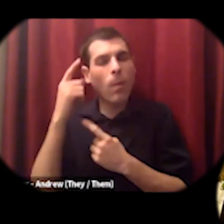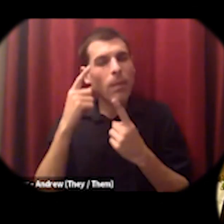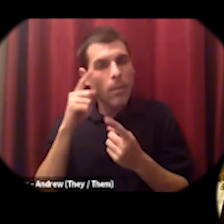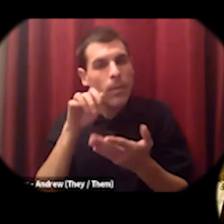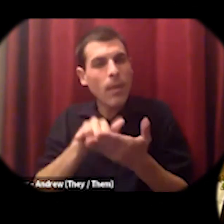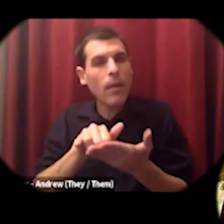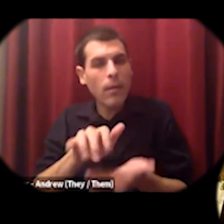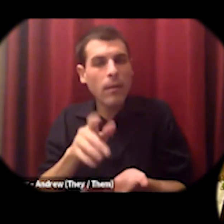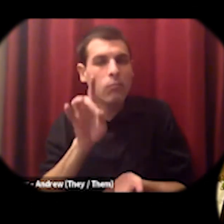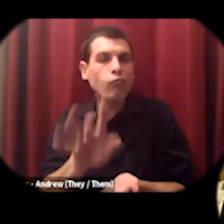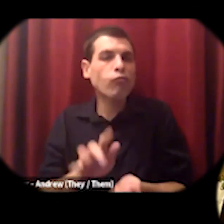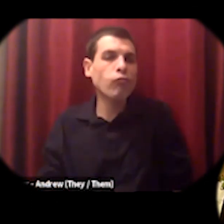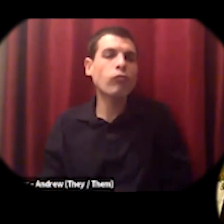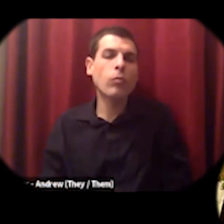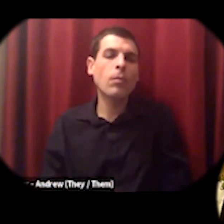but much of the language is the same